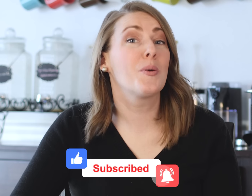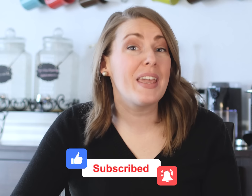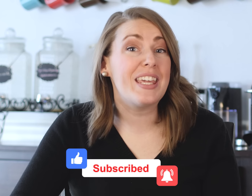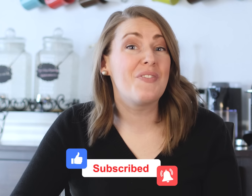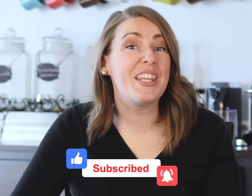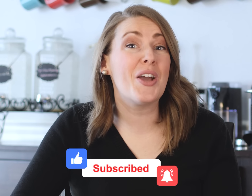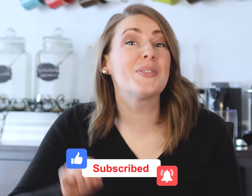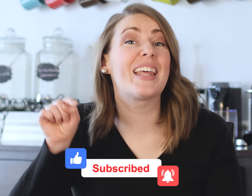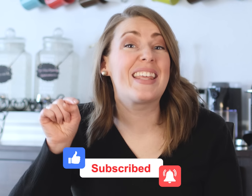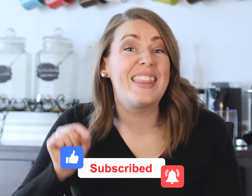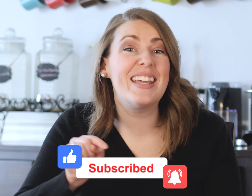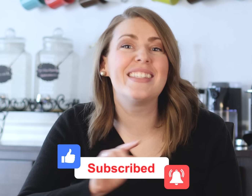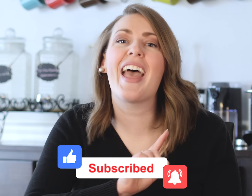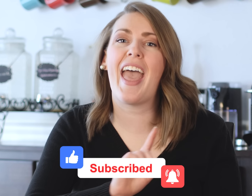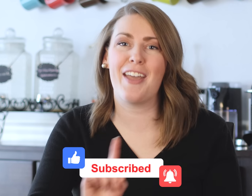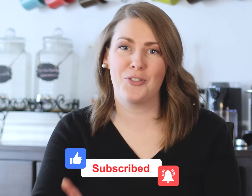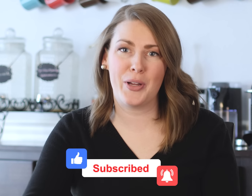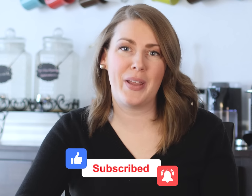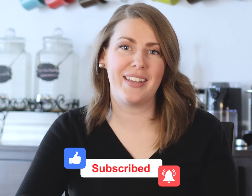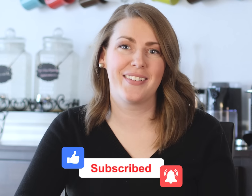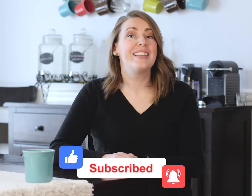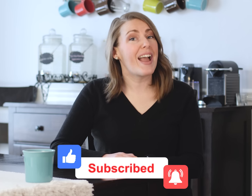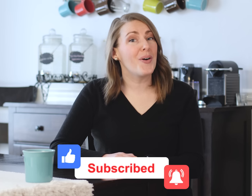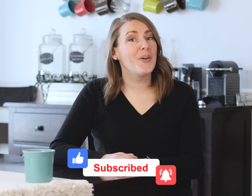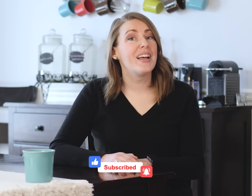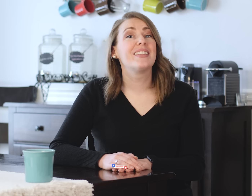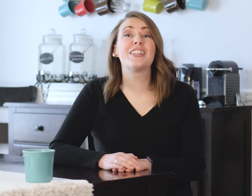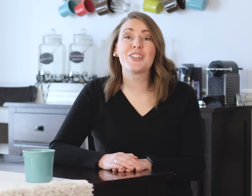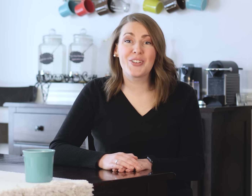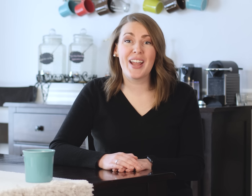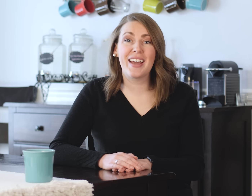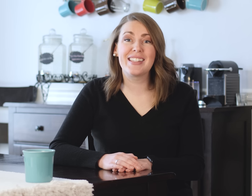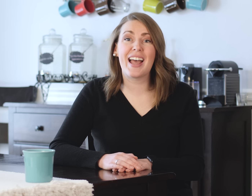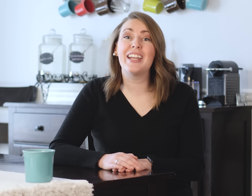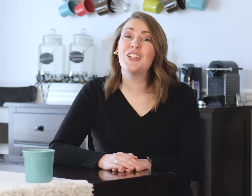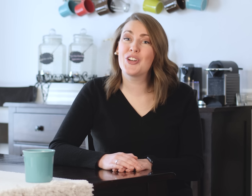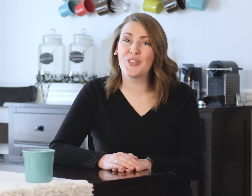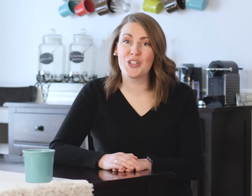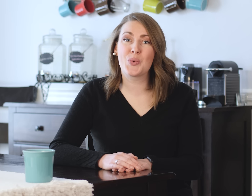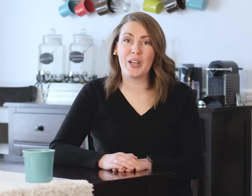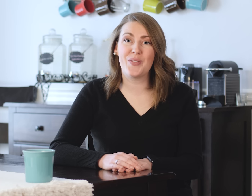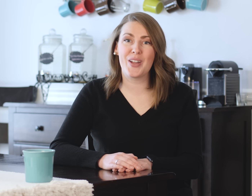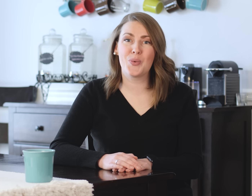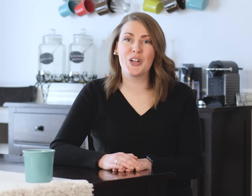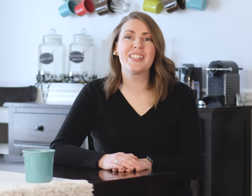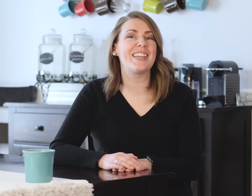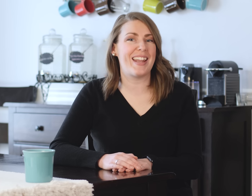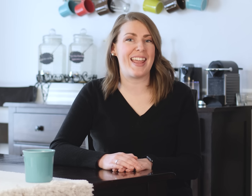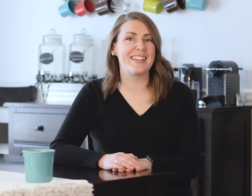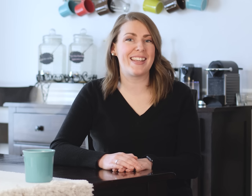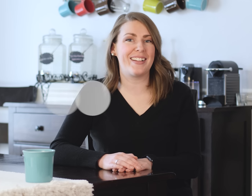making videos like this every week. Now let's learn how to sign your first 25 words in ASL.